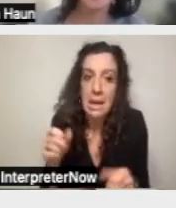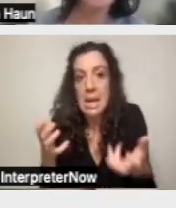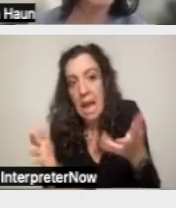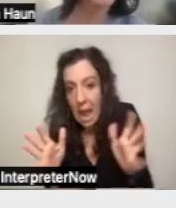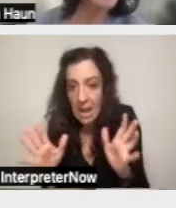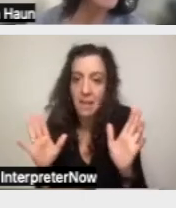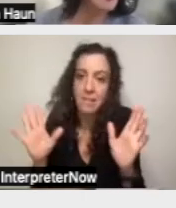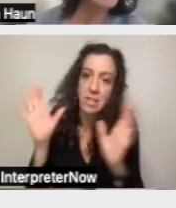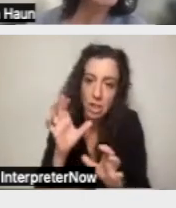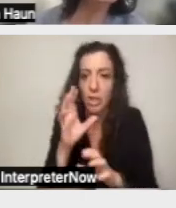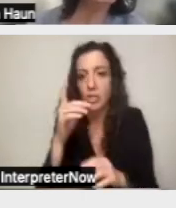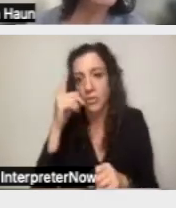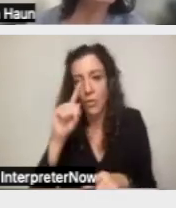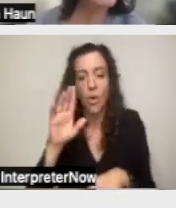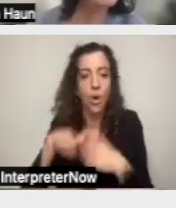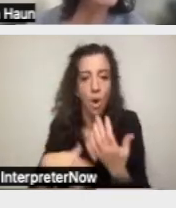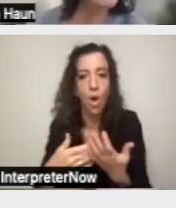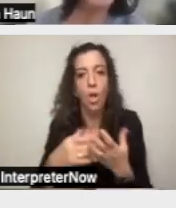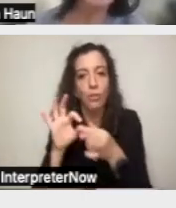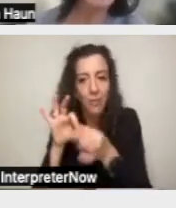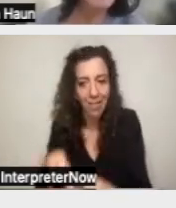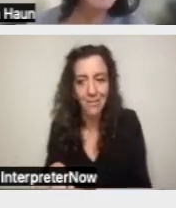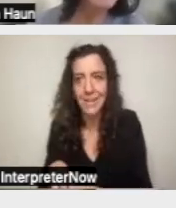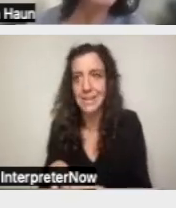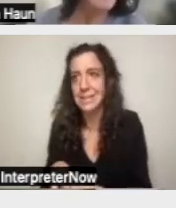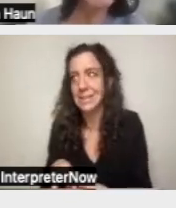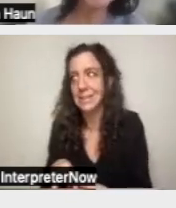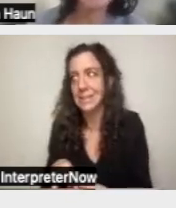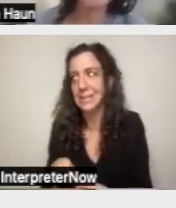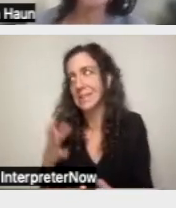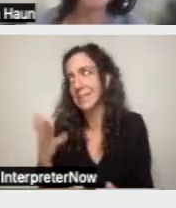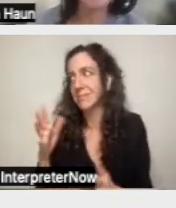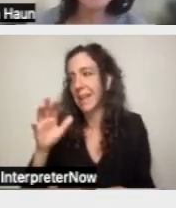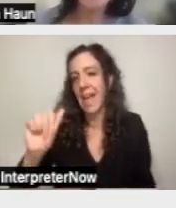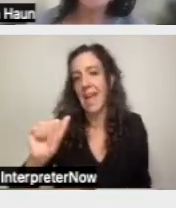of all relevant ALJ decisions.